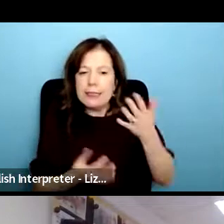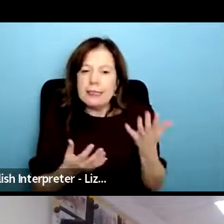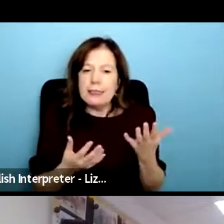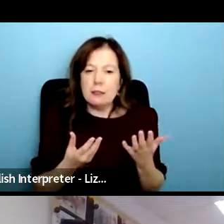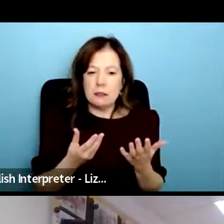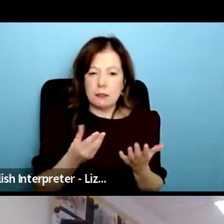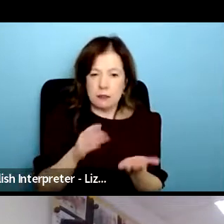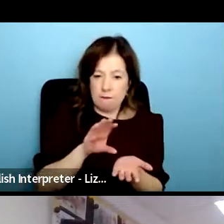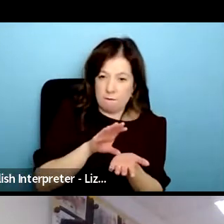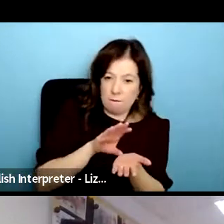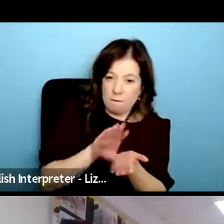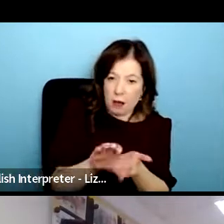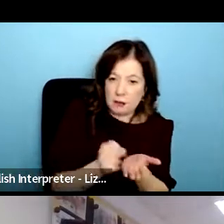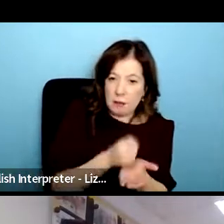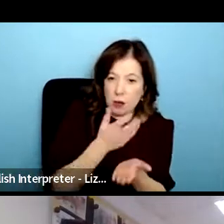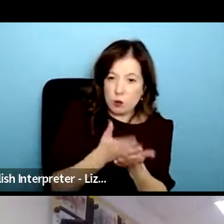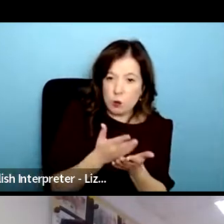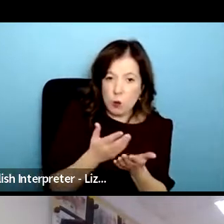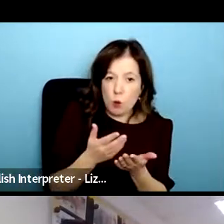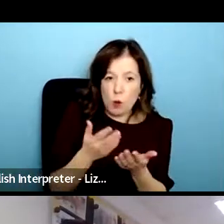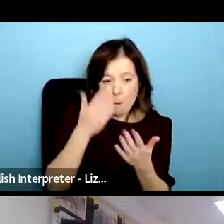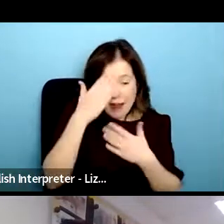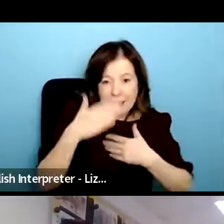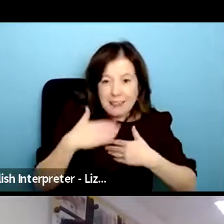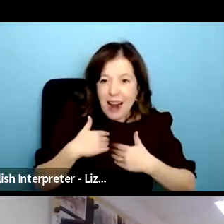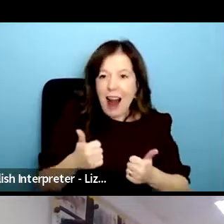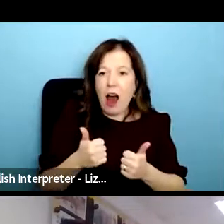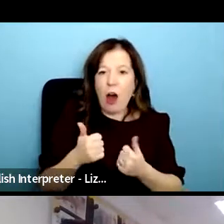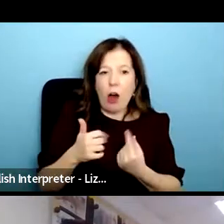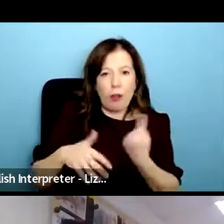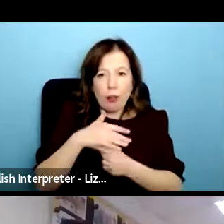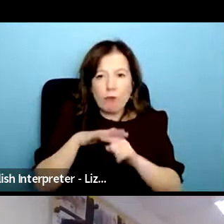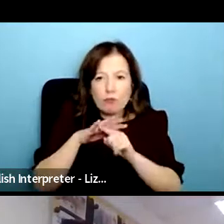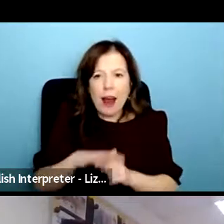uh mental ill health and by other forms of societal oppression and marginalization right